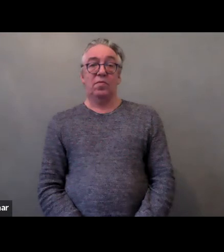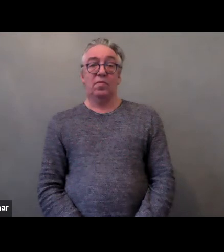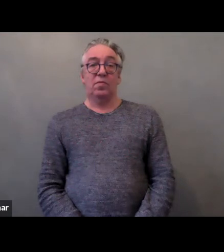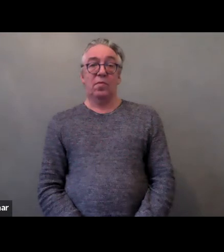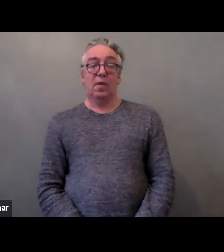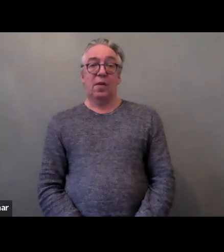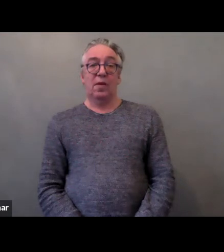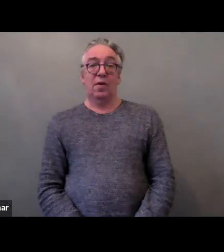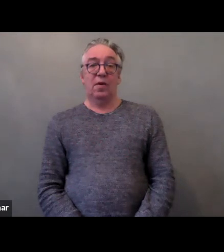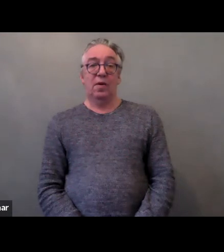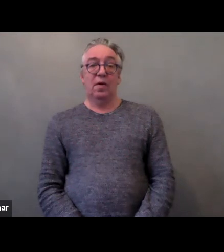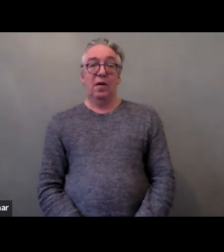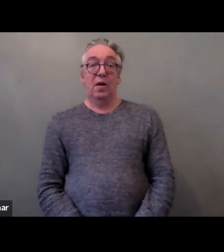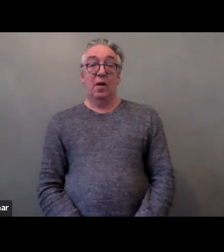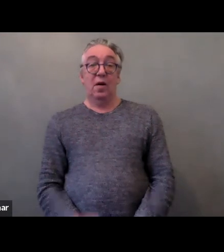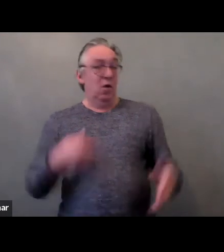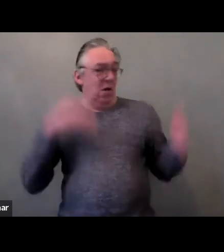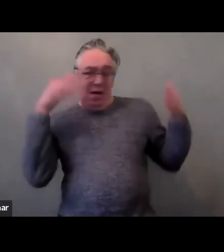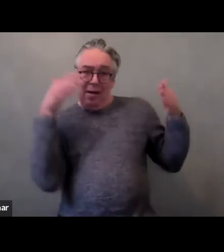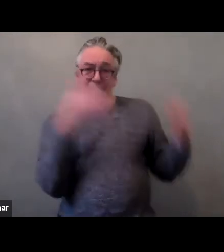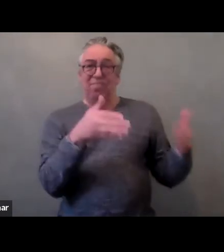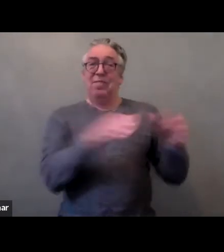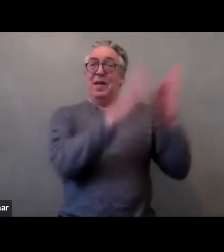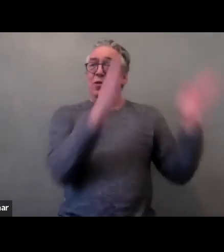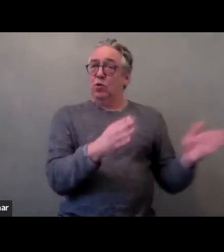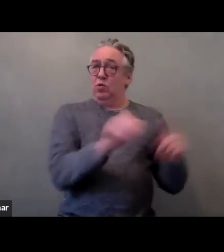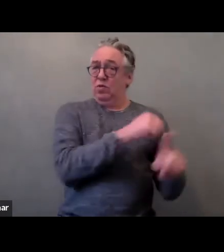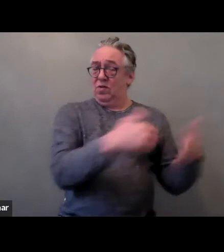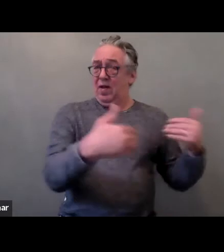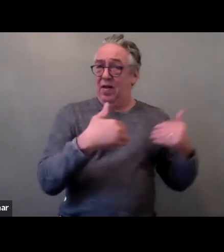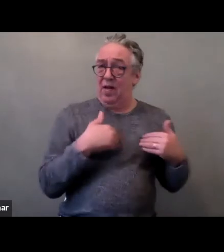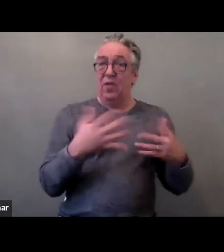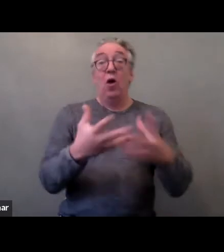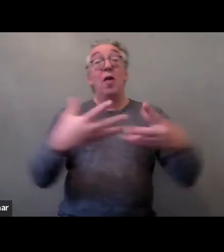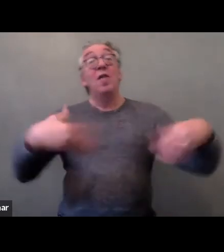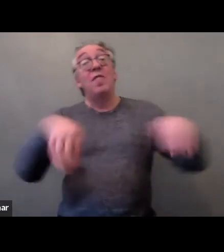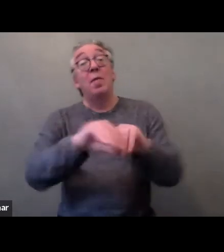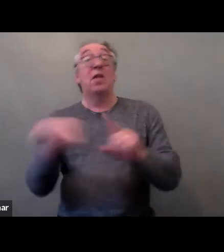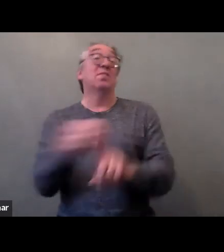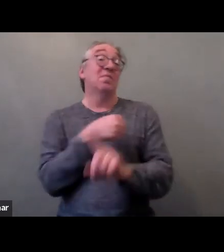In institutions, in families in foster families and in community-living support services.